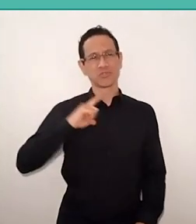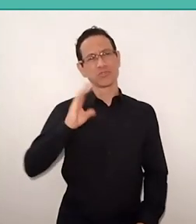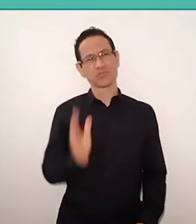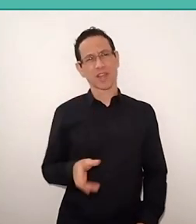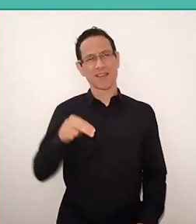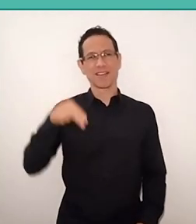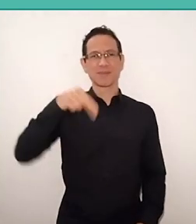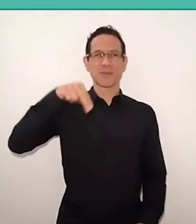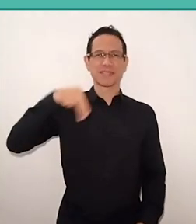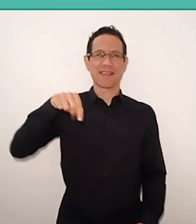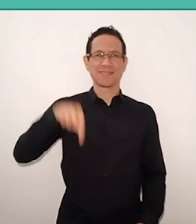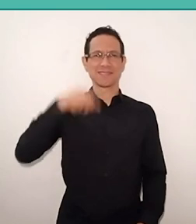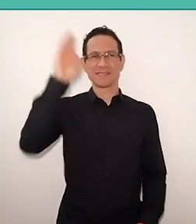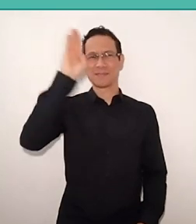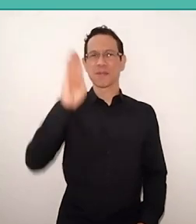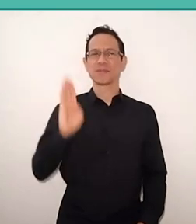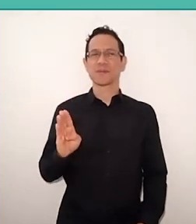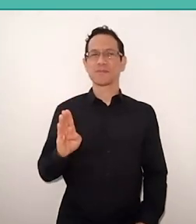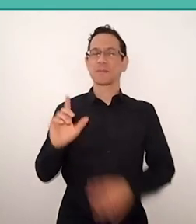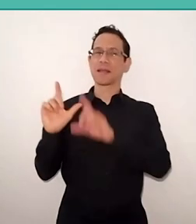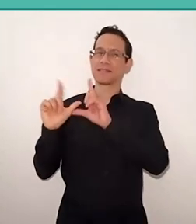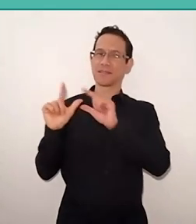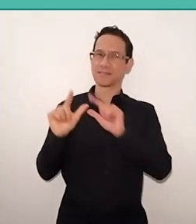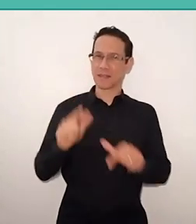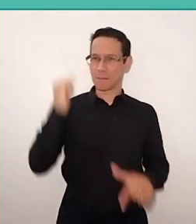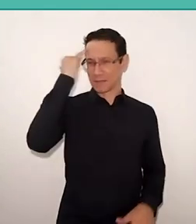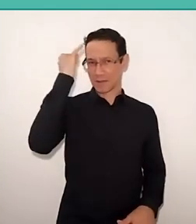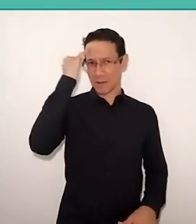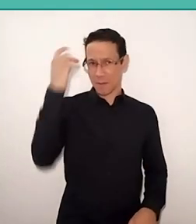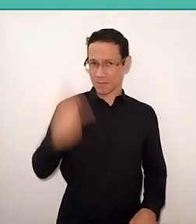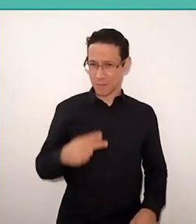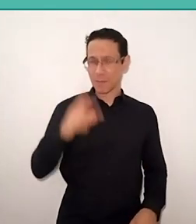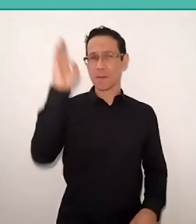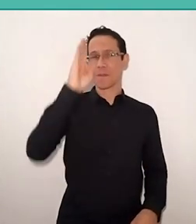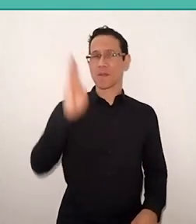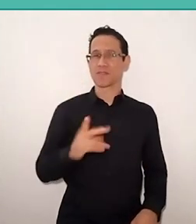but the Brazilian intellectual tradition didn't deal with the racial issue this way.